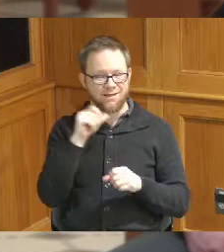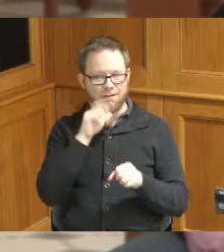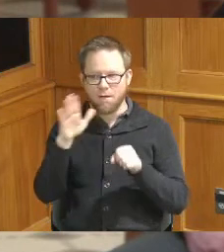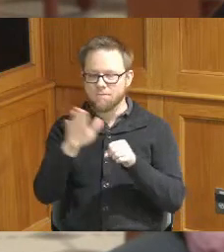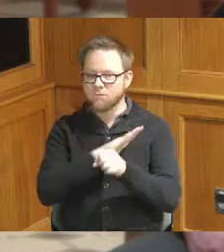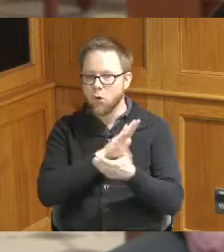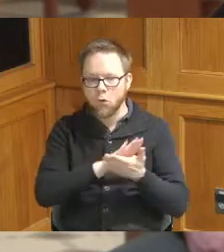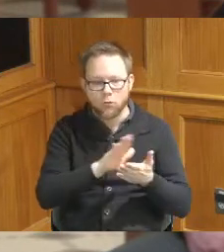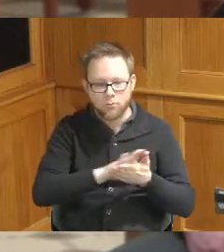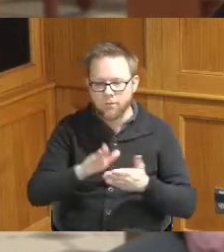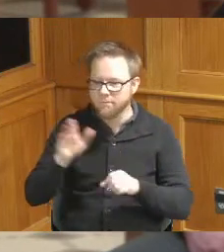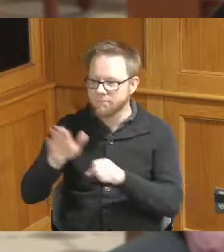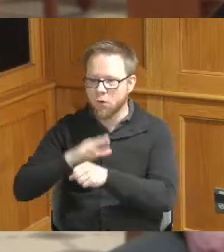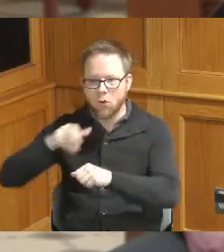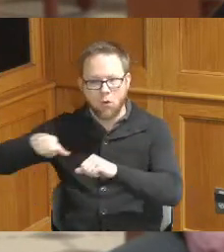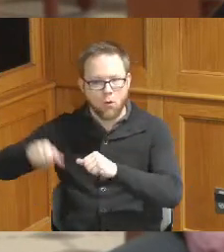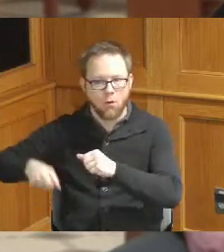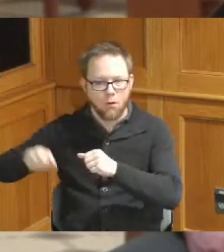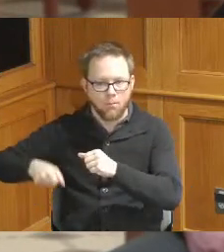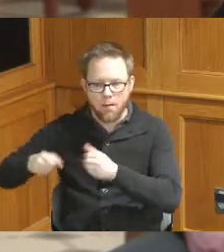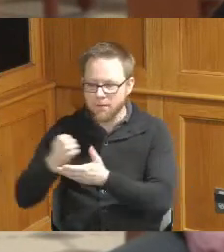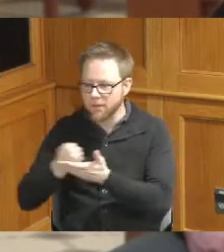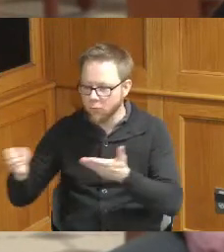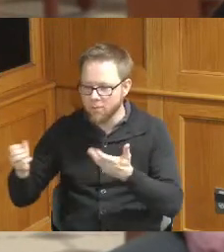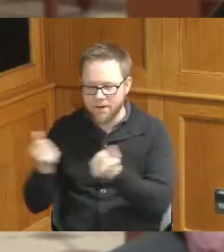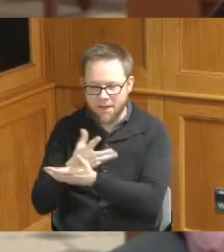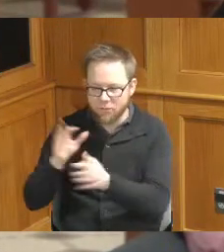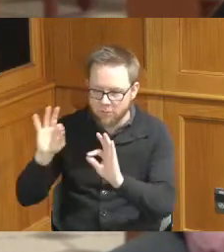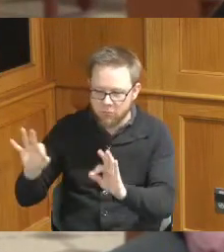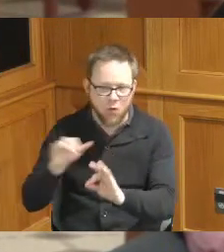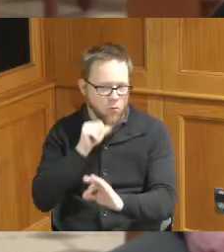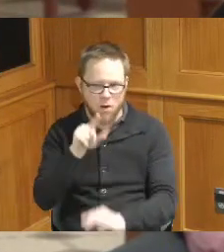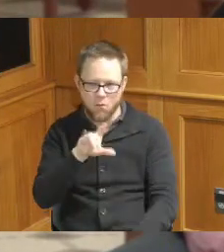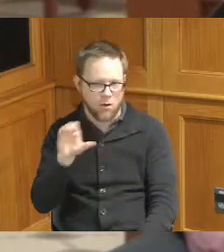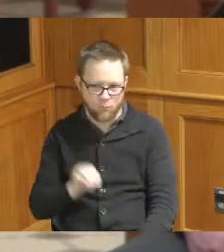not full pumping capacity so we have a few things that we're still doing a few checks that we're